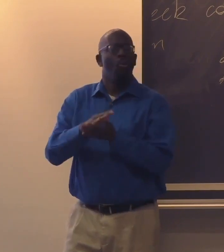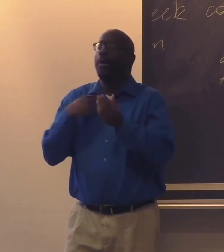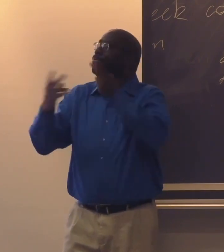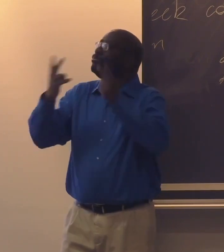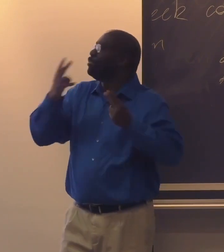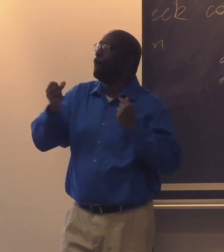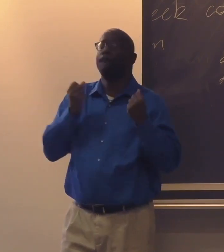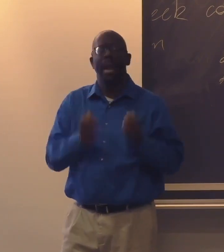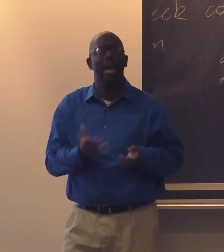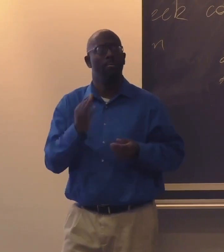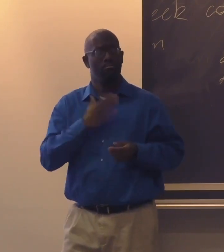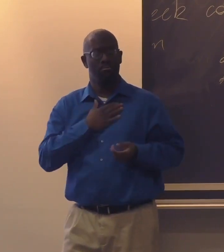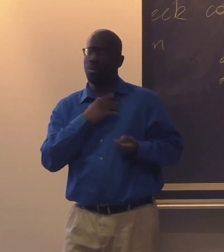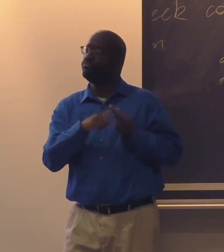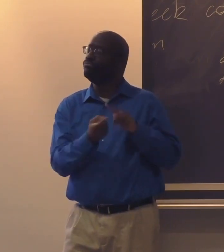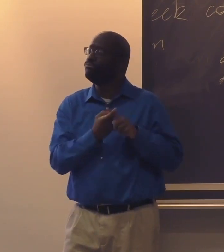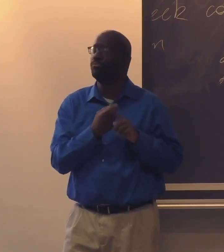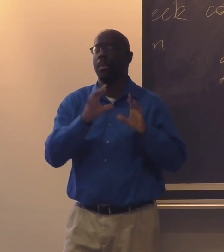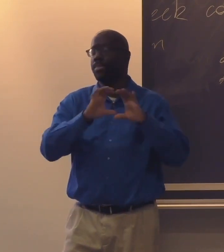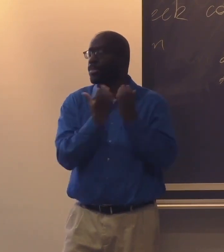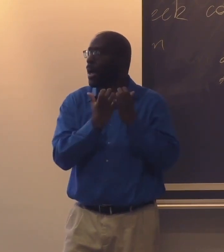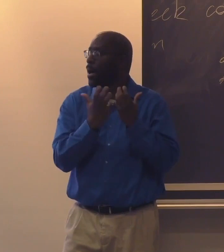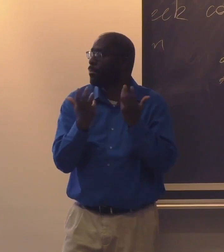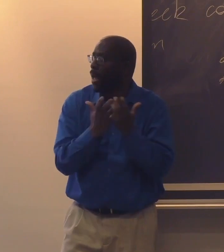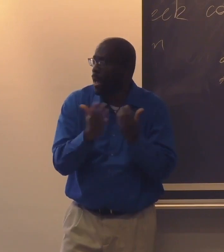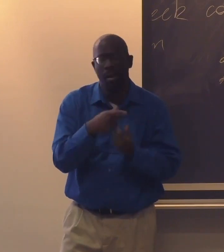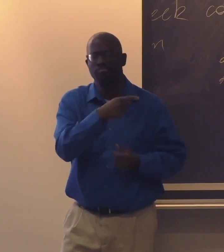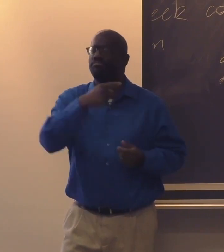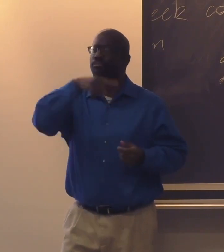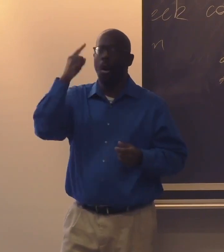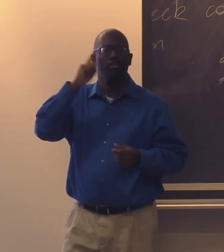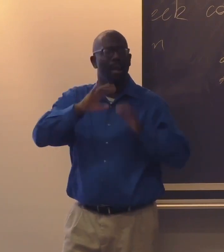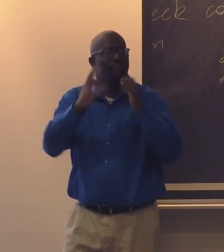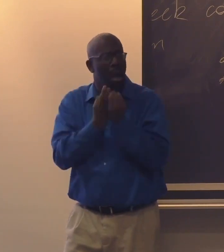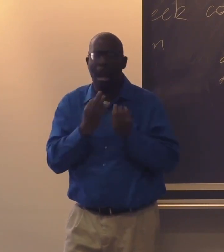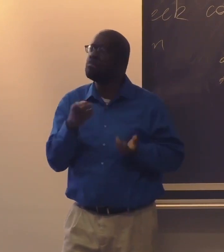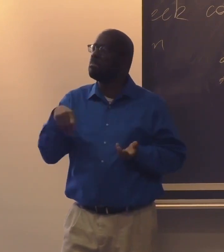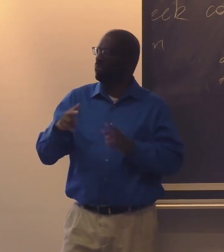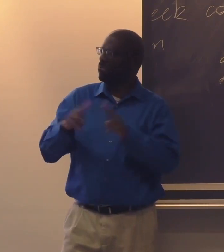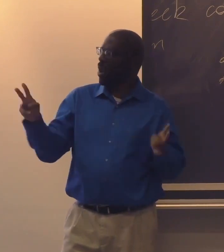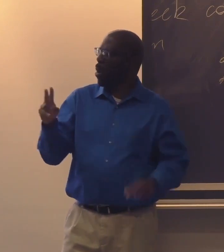And in my experience, my classmates